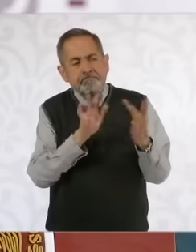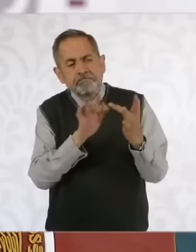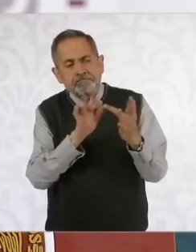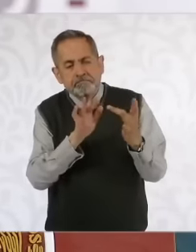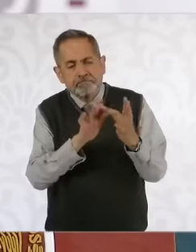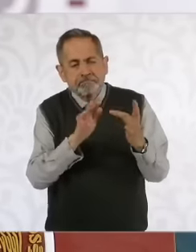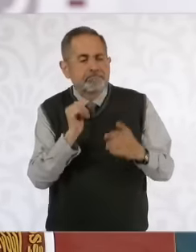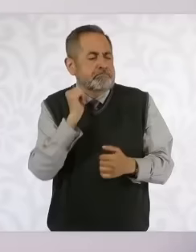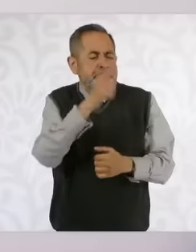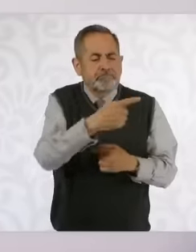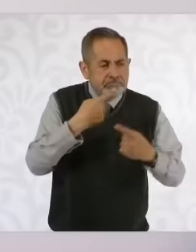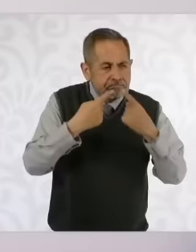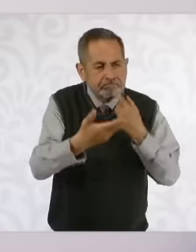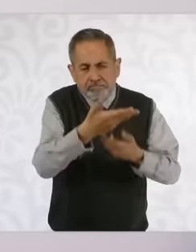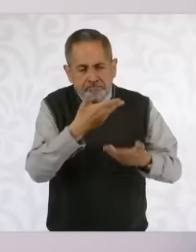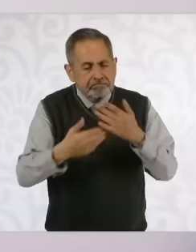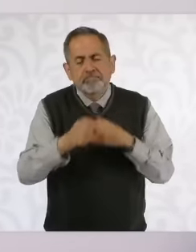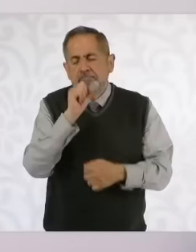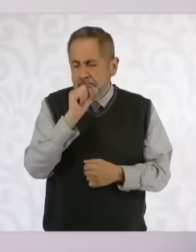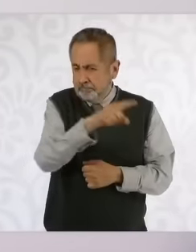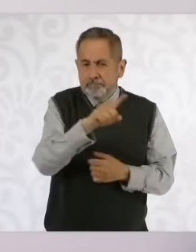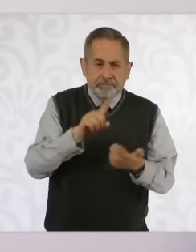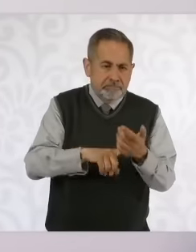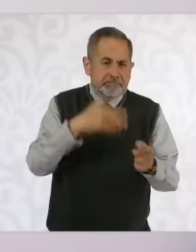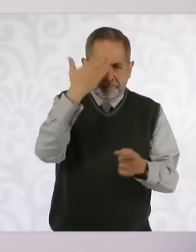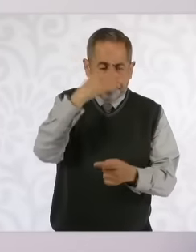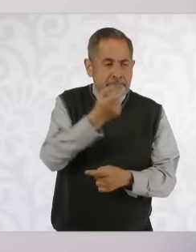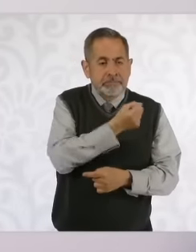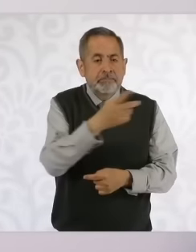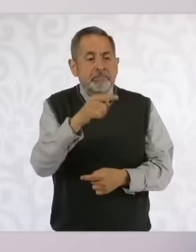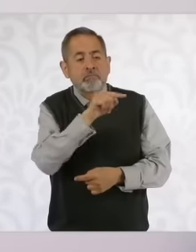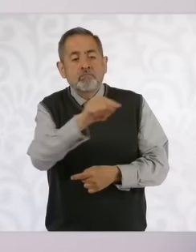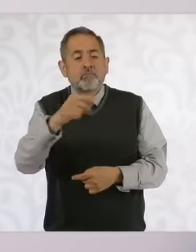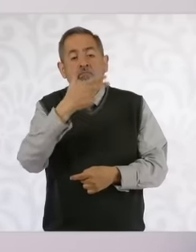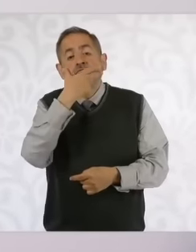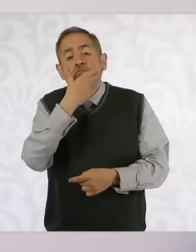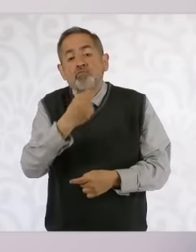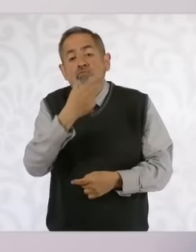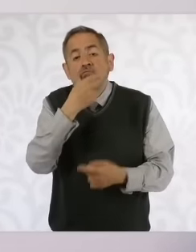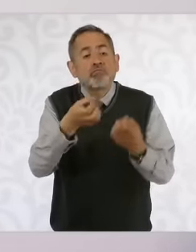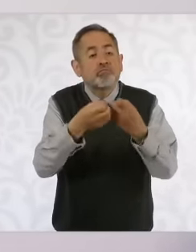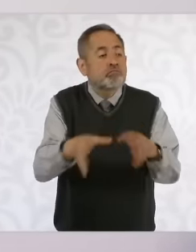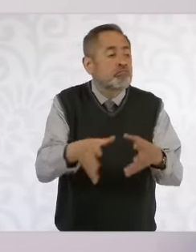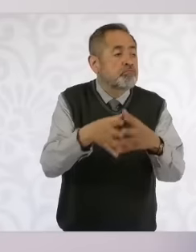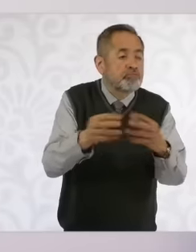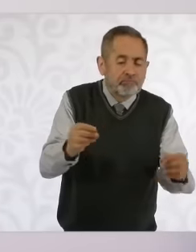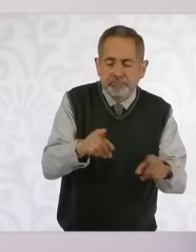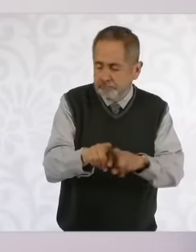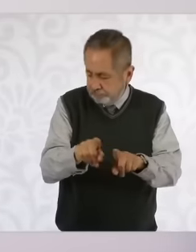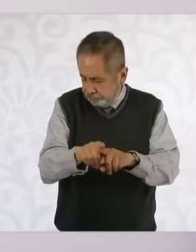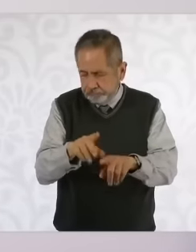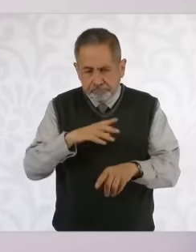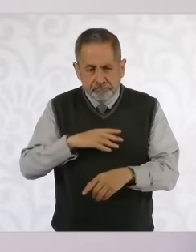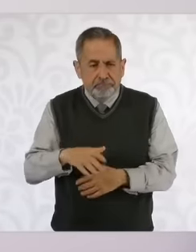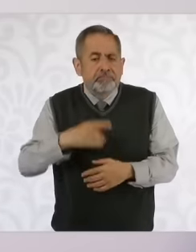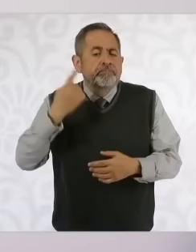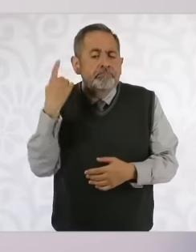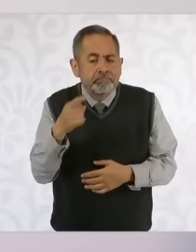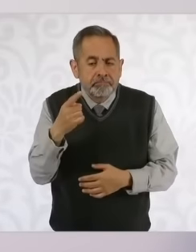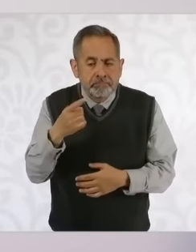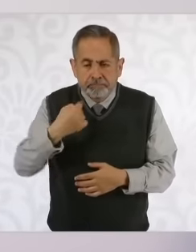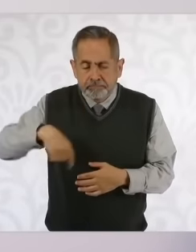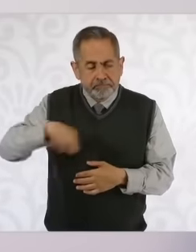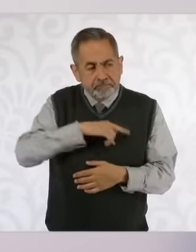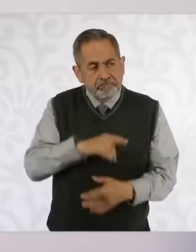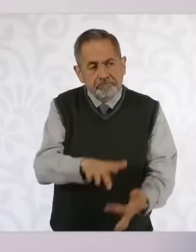And searchers because there are also male relatives so that we can get in touch with